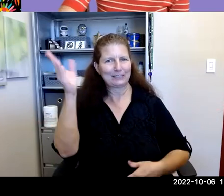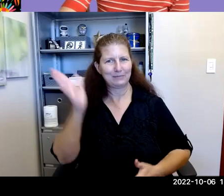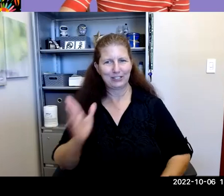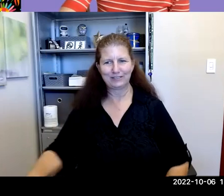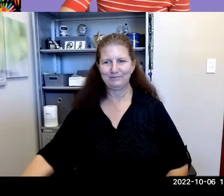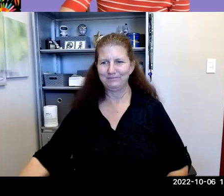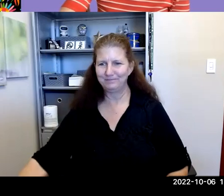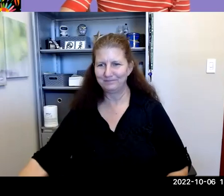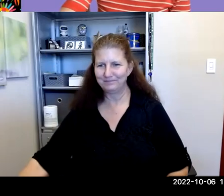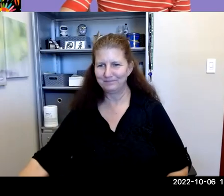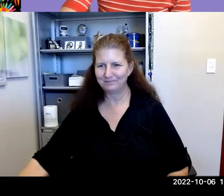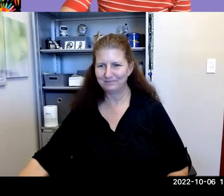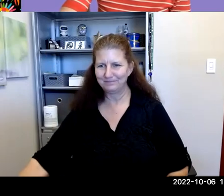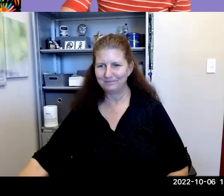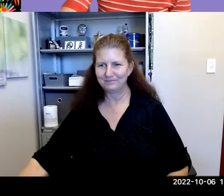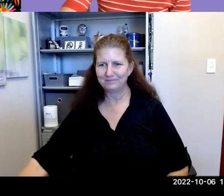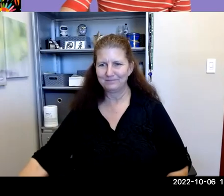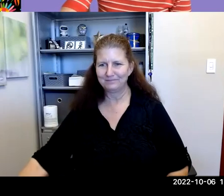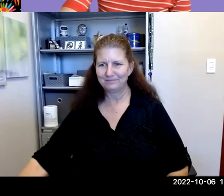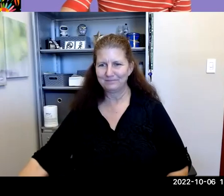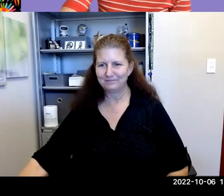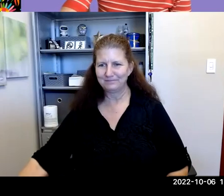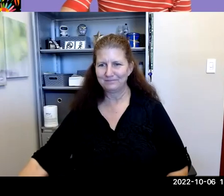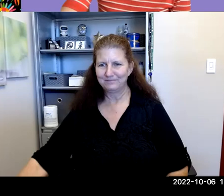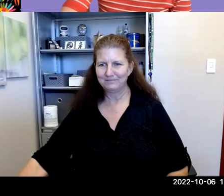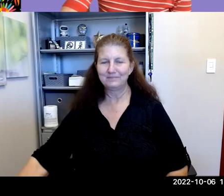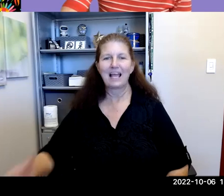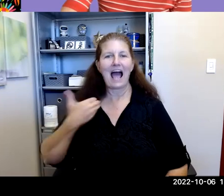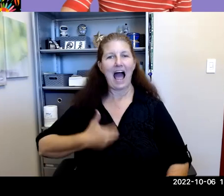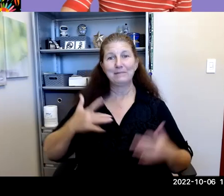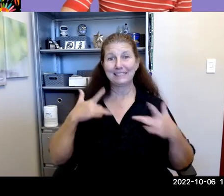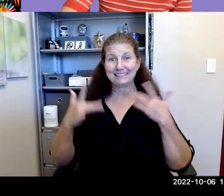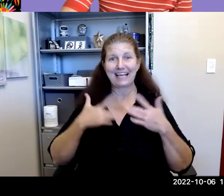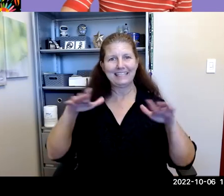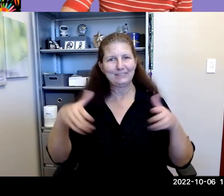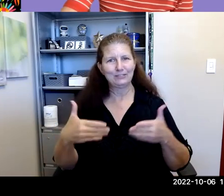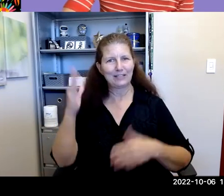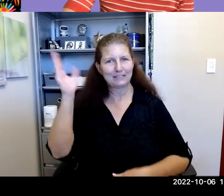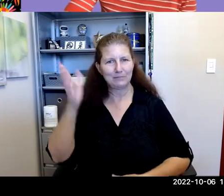Katherine Michel: Thank you so much. Um! I'm excited to introduce our speaker today. Robin Thomas